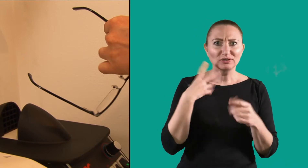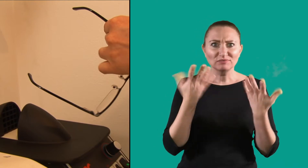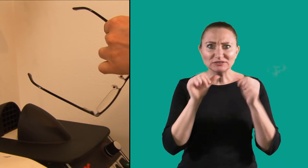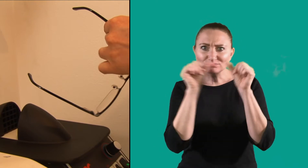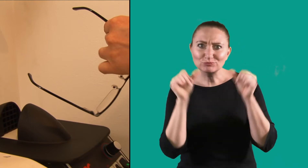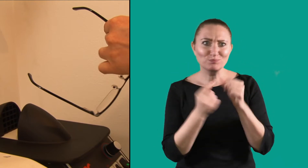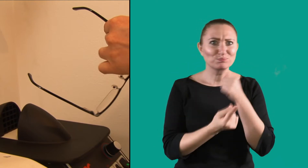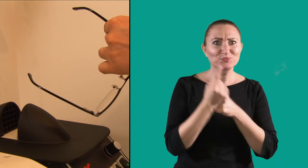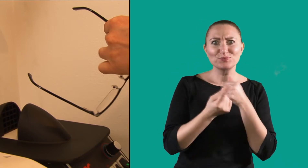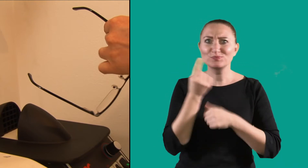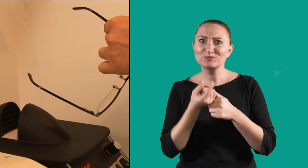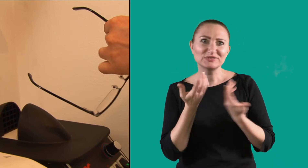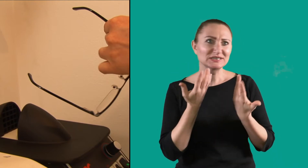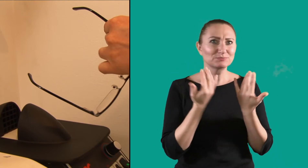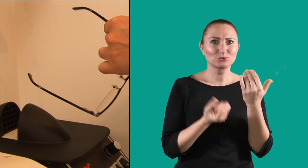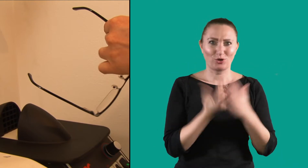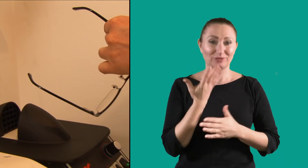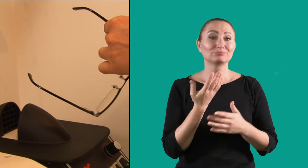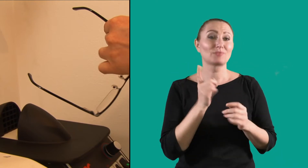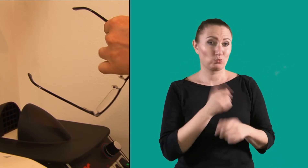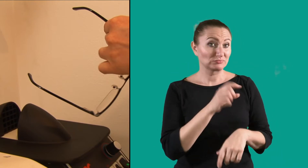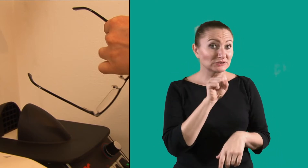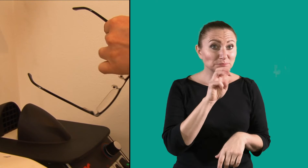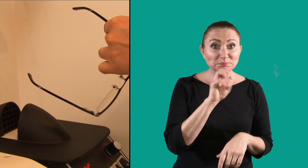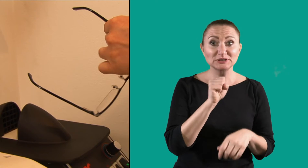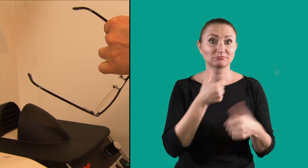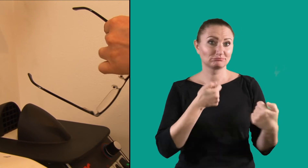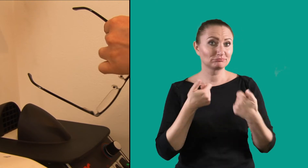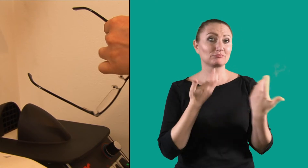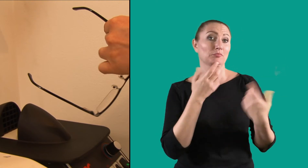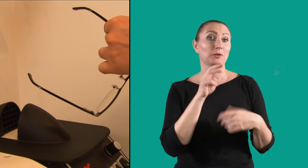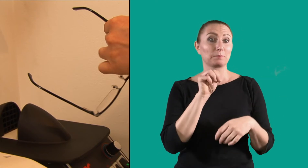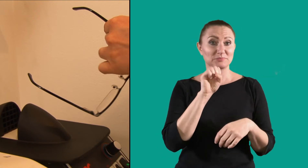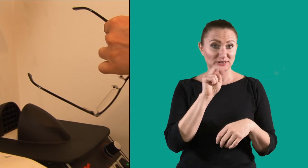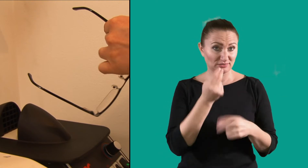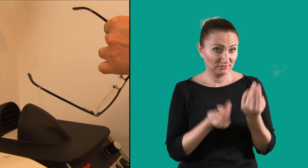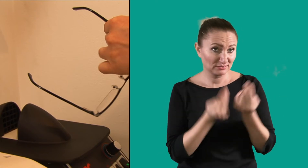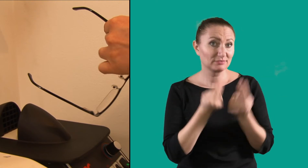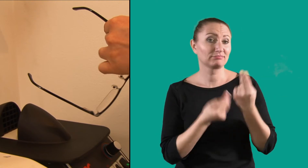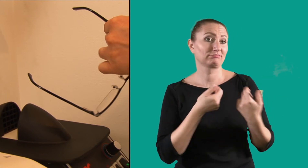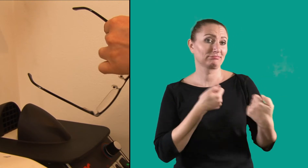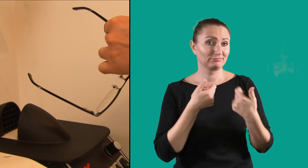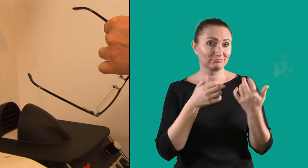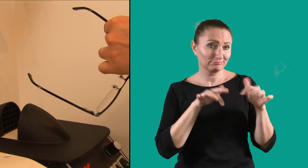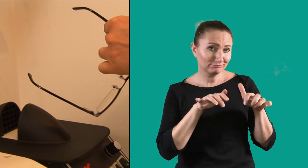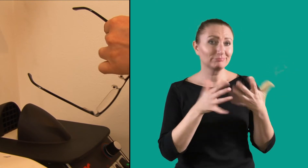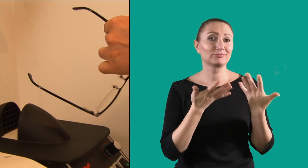about new trends in the world. They also communicate using SMS, MSN